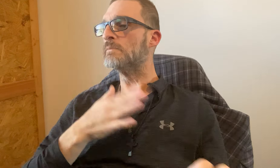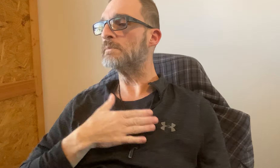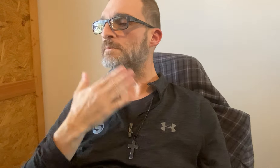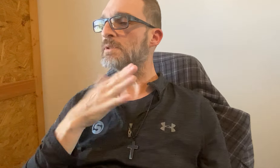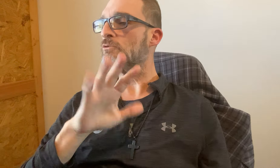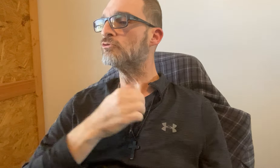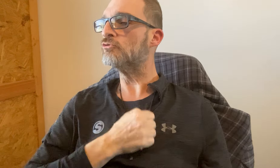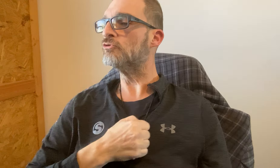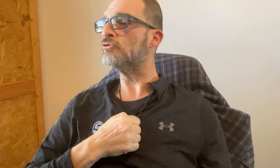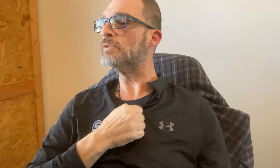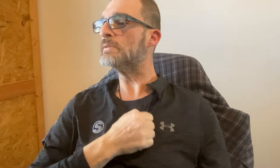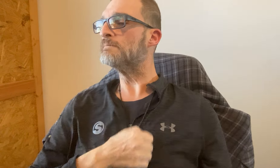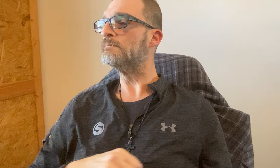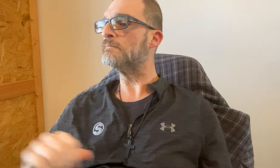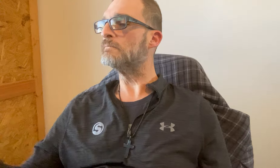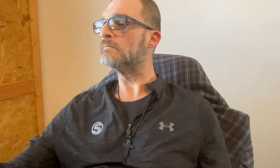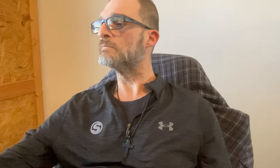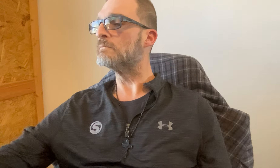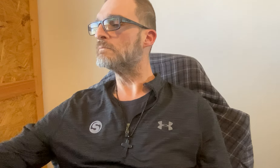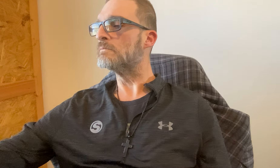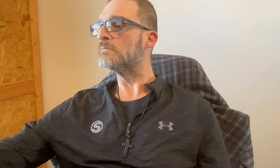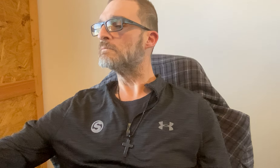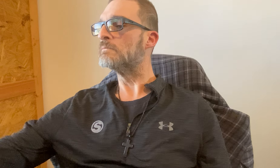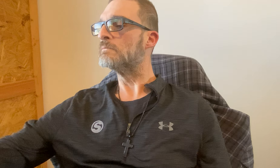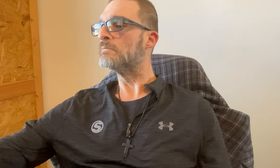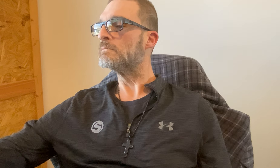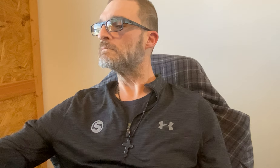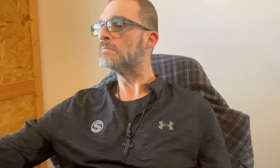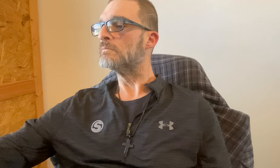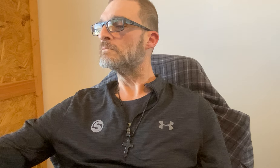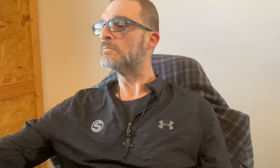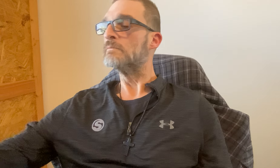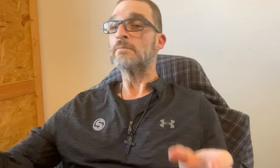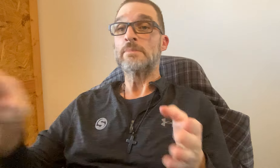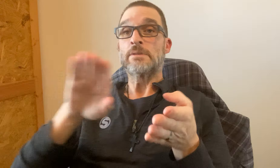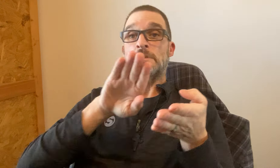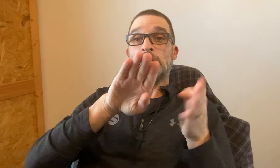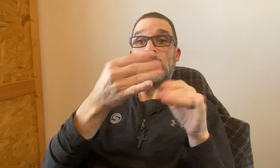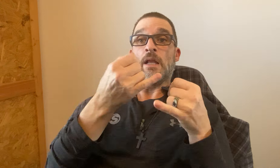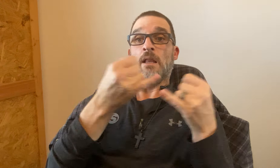I did explain - my bad. Sorry.